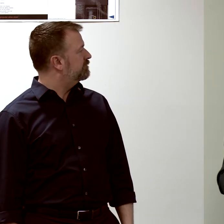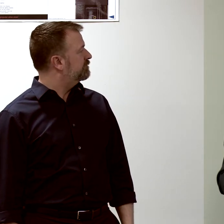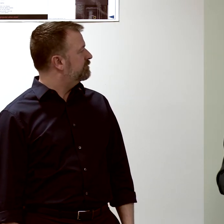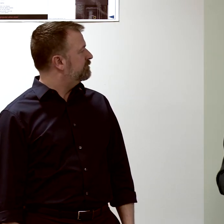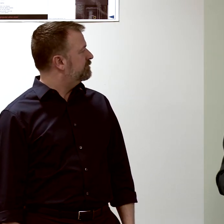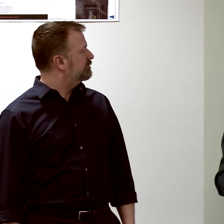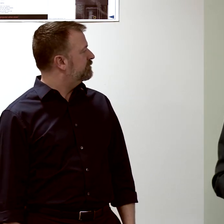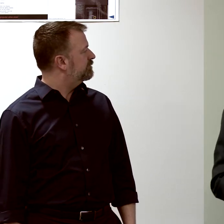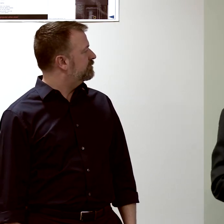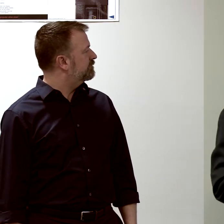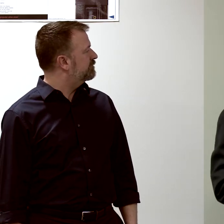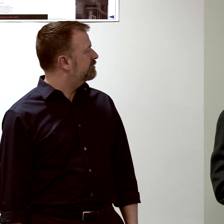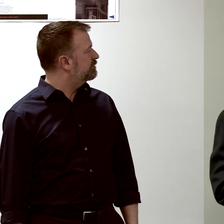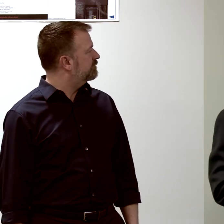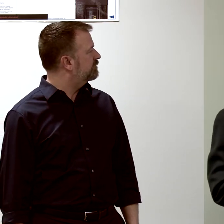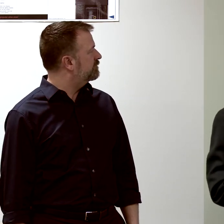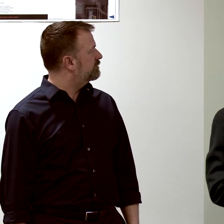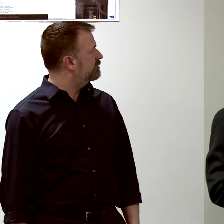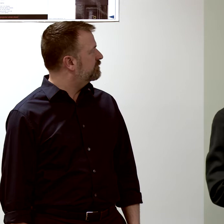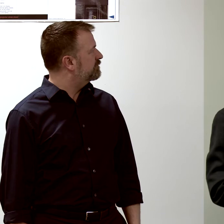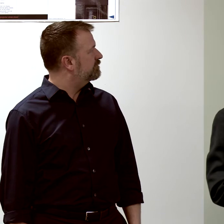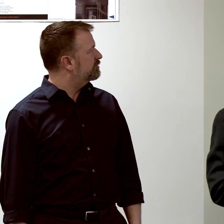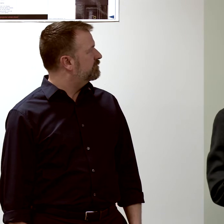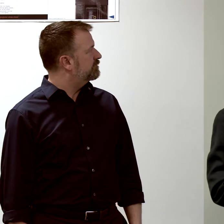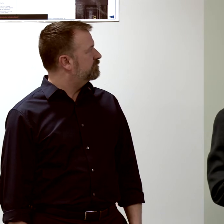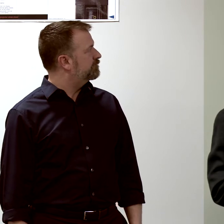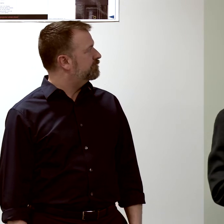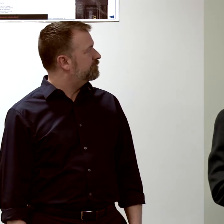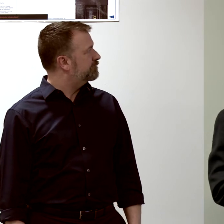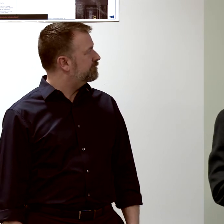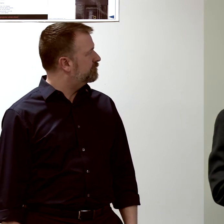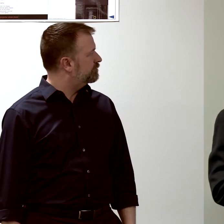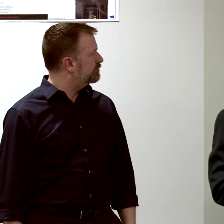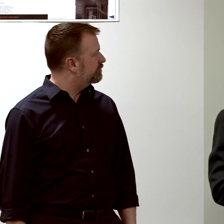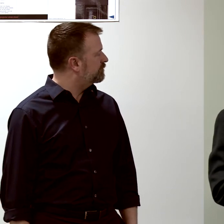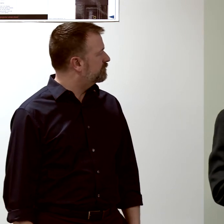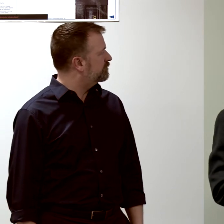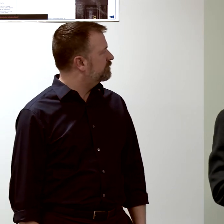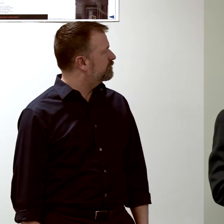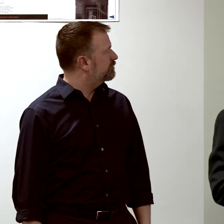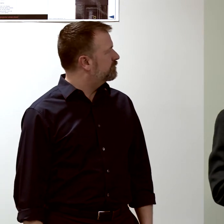about some of the mathematics and the patterns that we find.